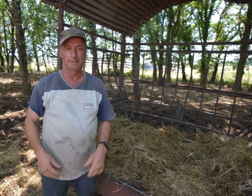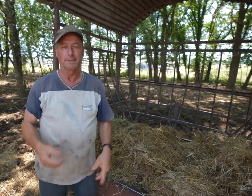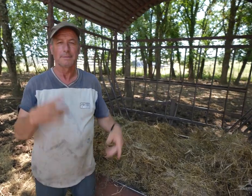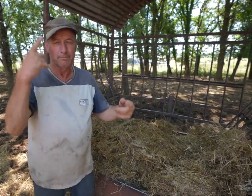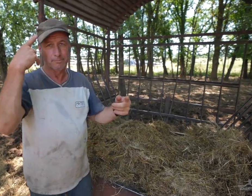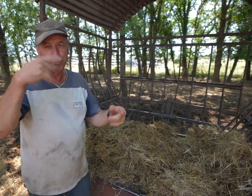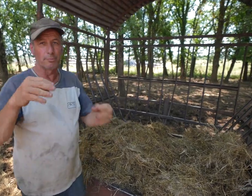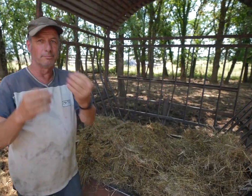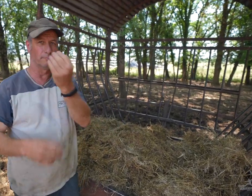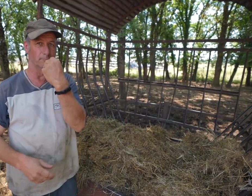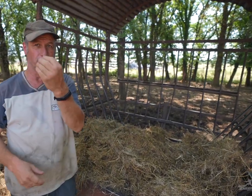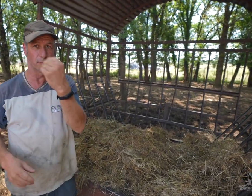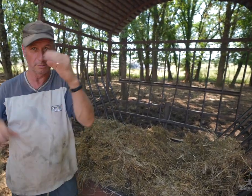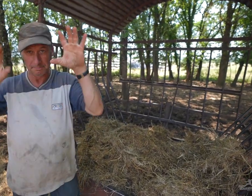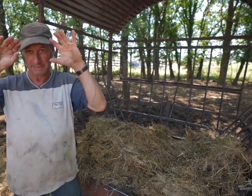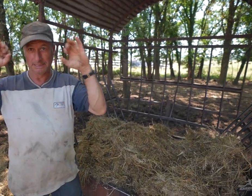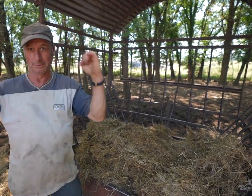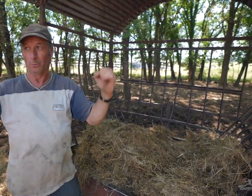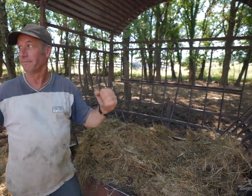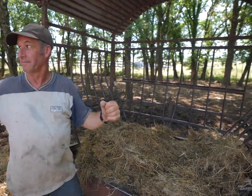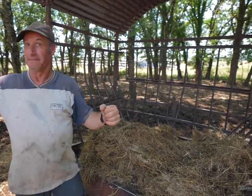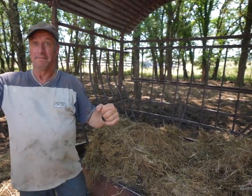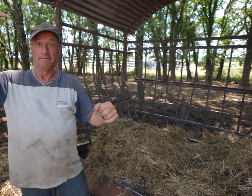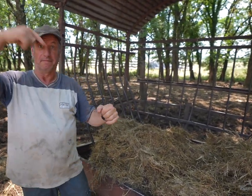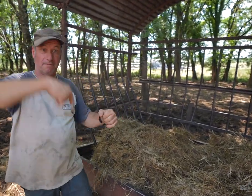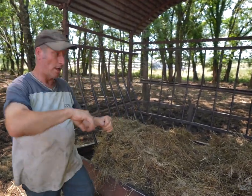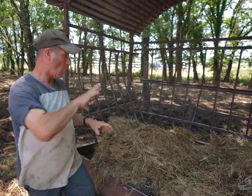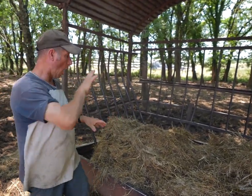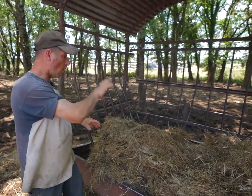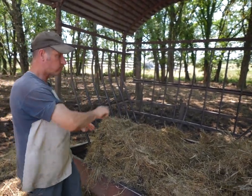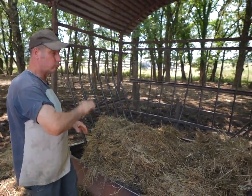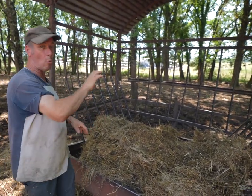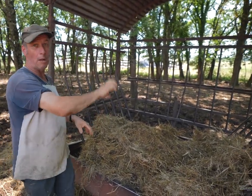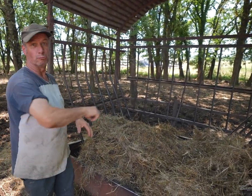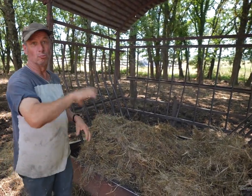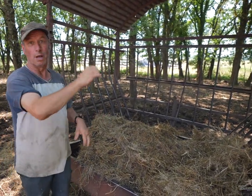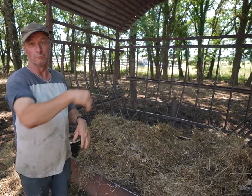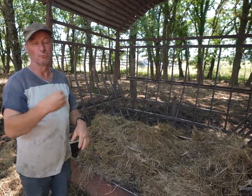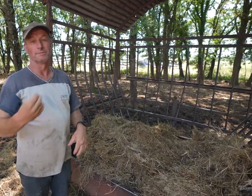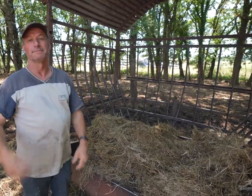This area is for food. The bison come and graze here.